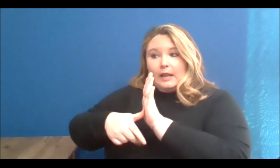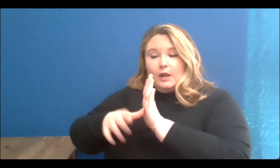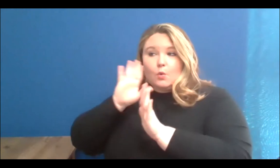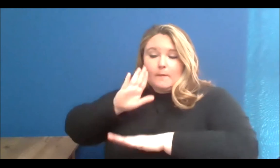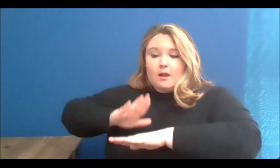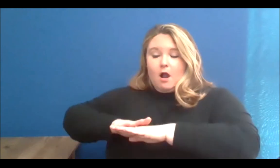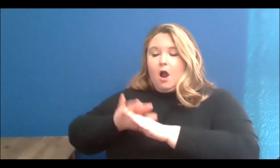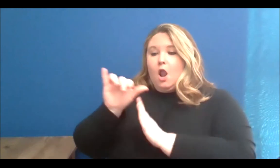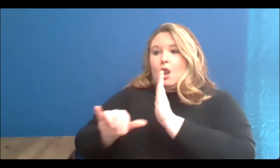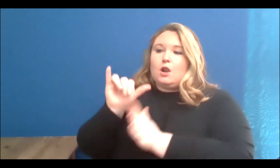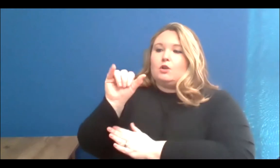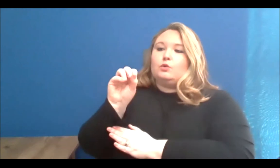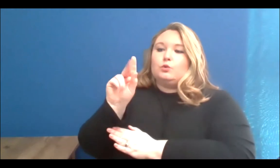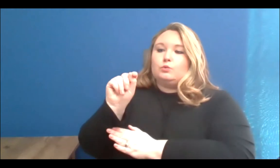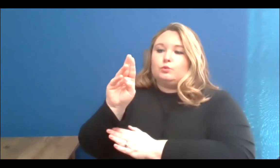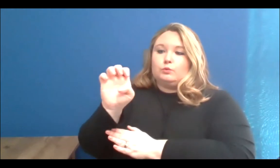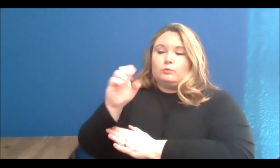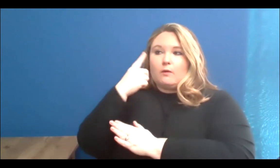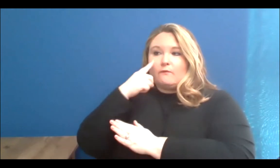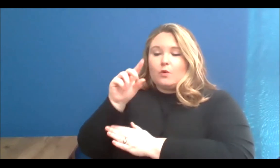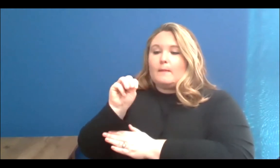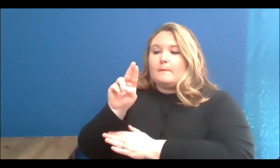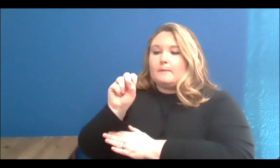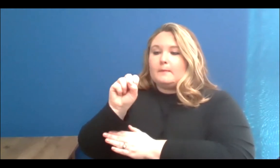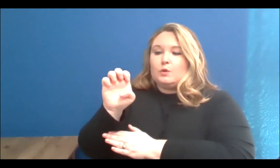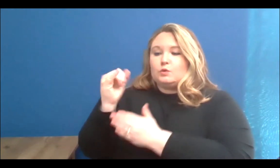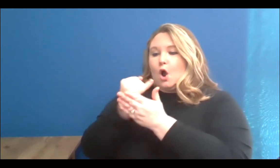through Muse ARTS' channel.